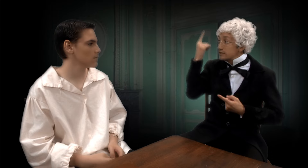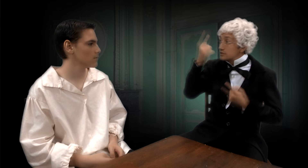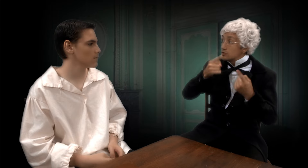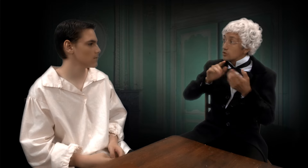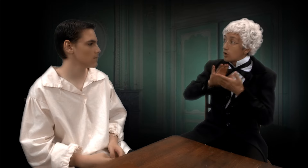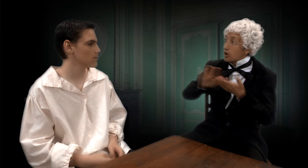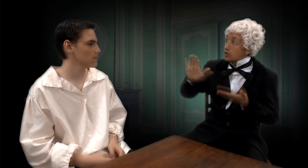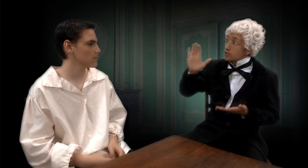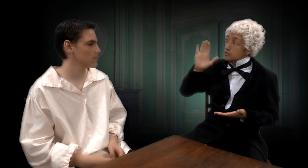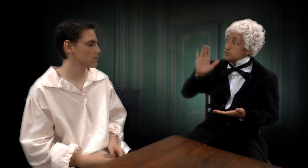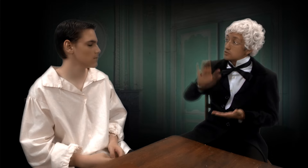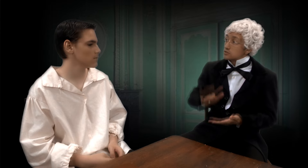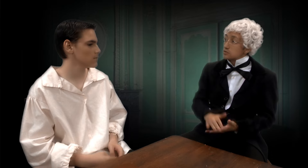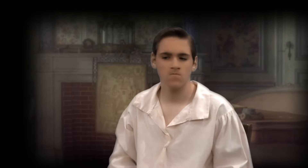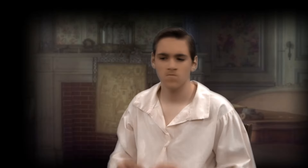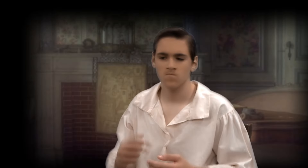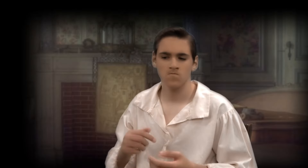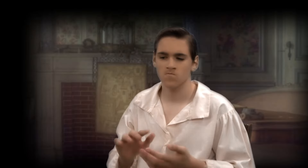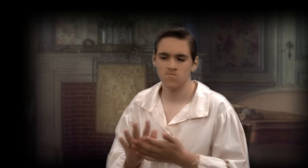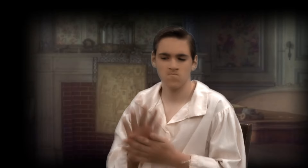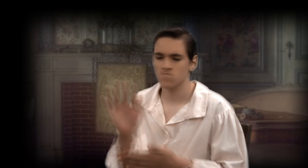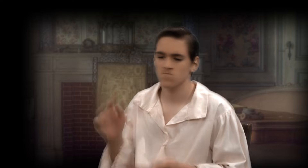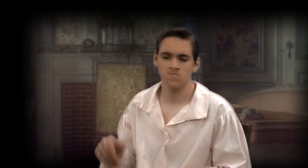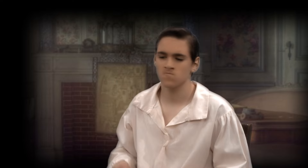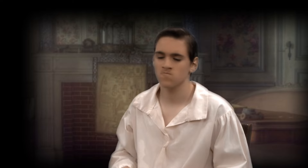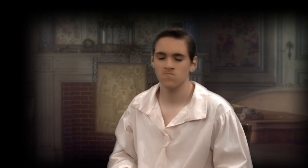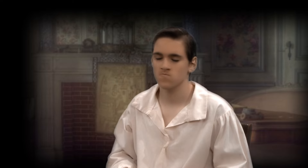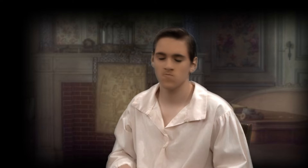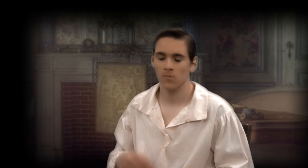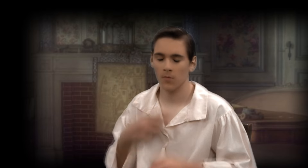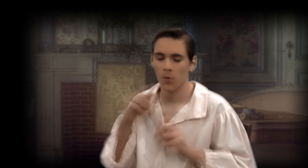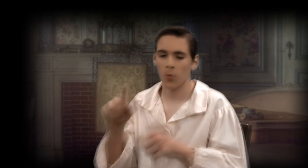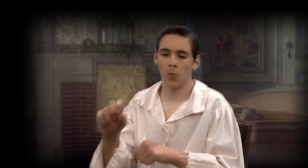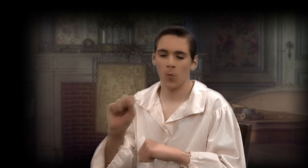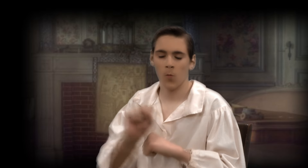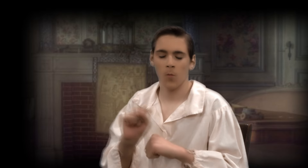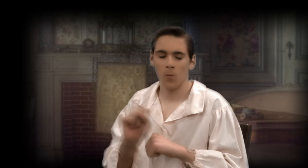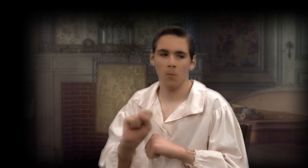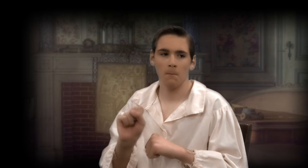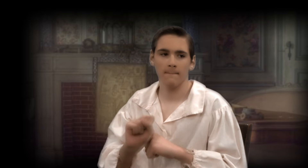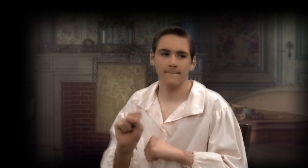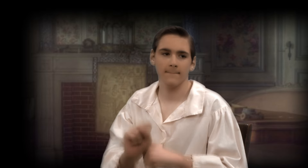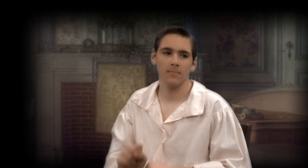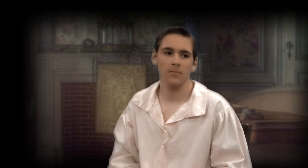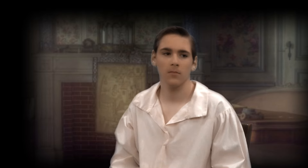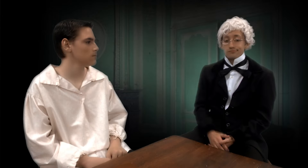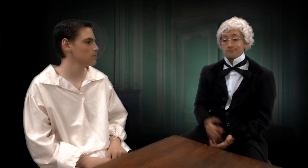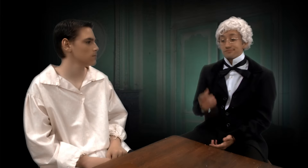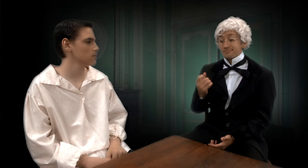Have you considered college? College isn't for me. I'm going to work after school.